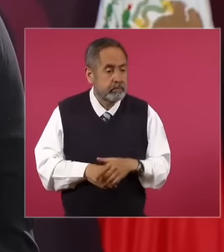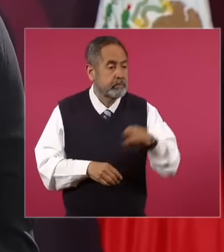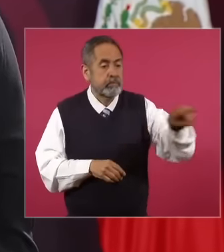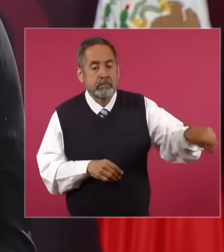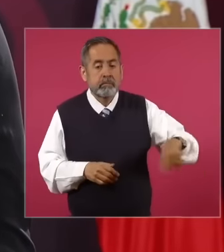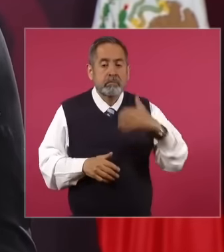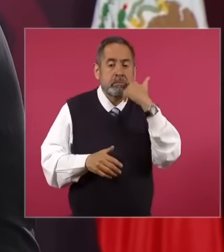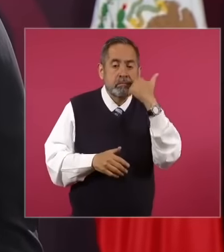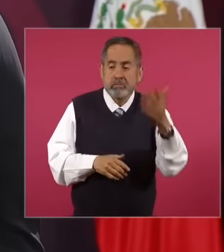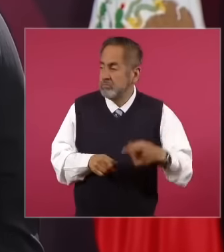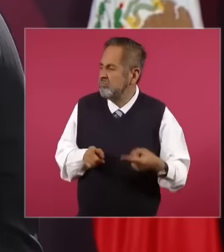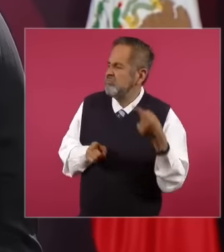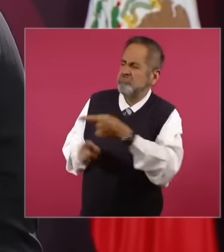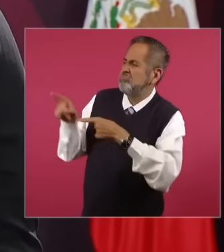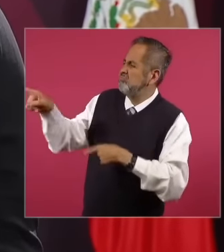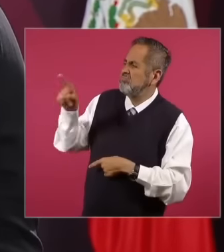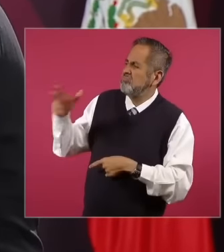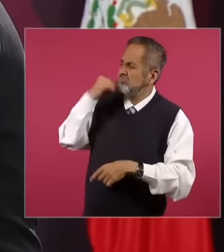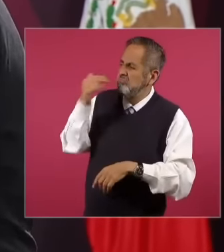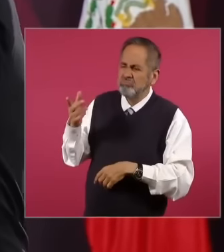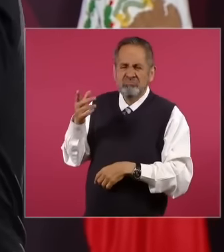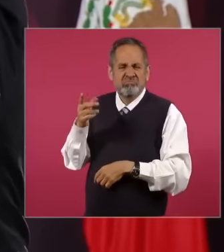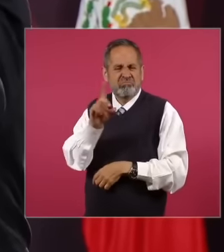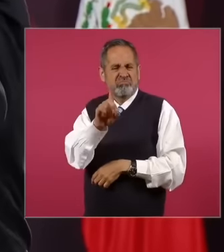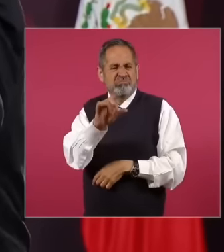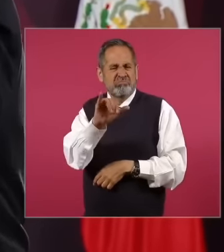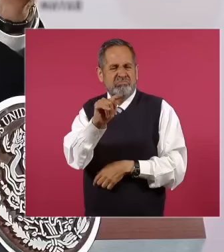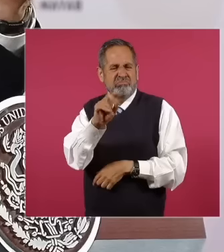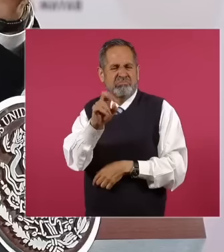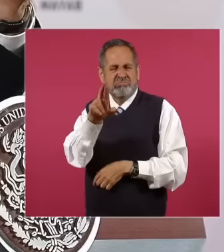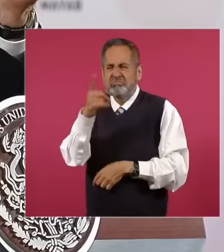dictatorship